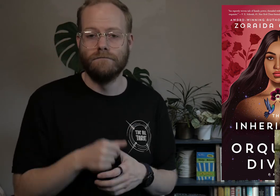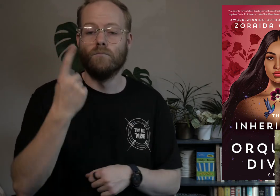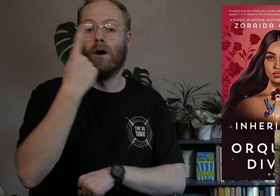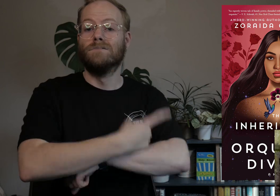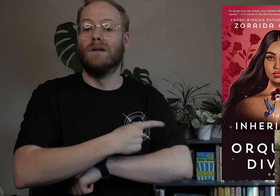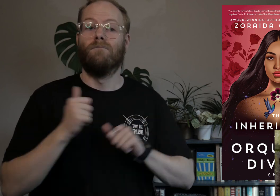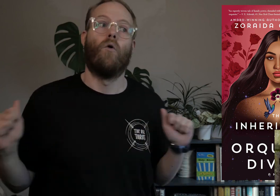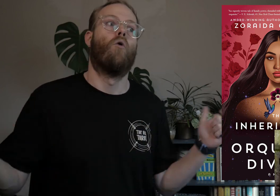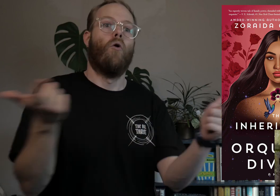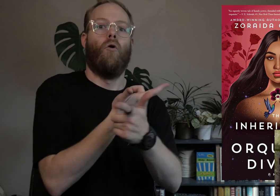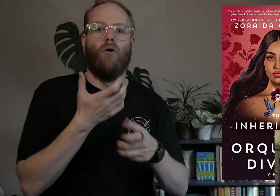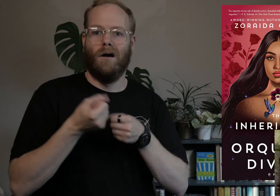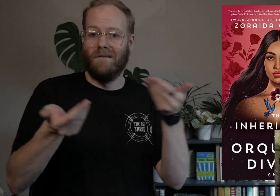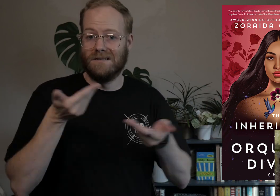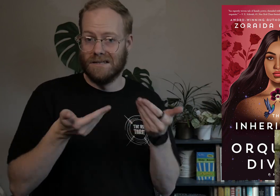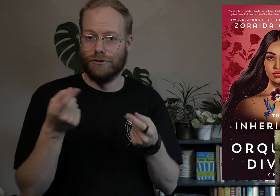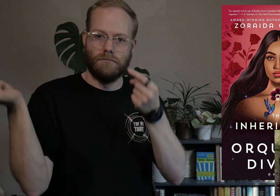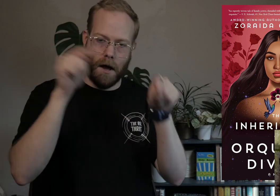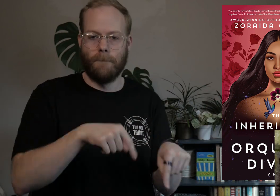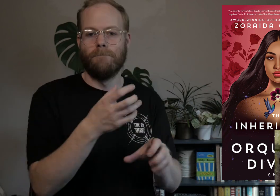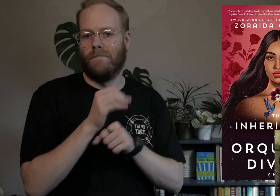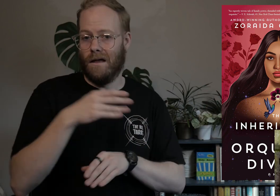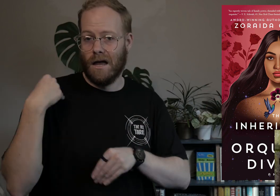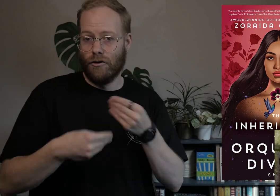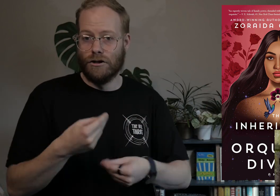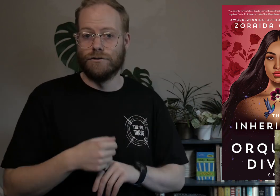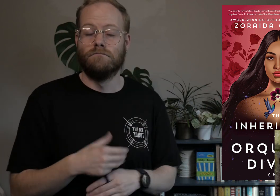One day, they all get invitations to come and collect their inheritance.